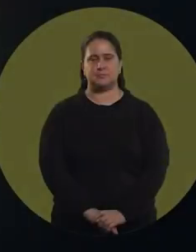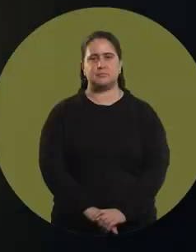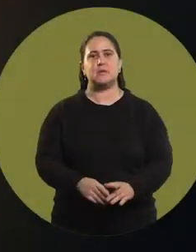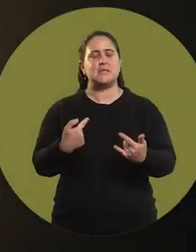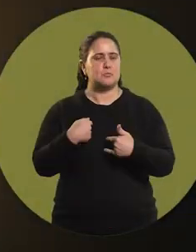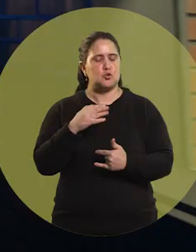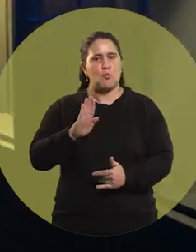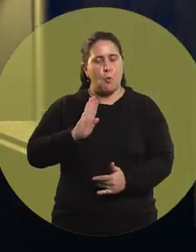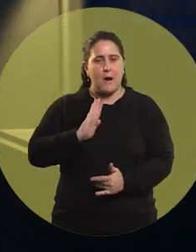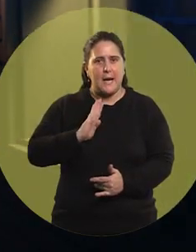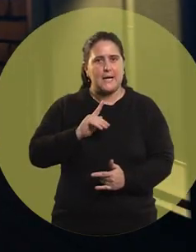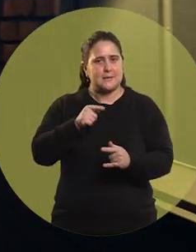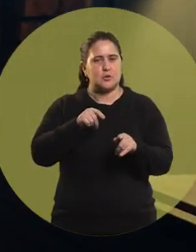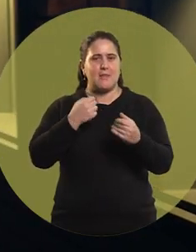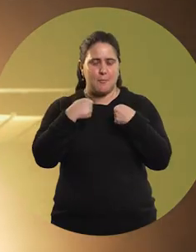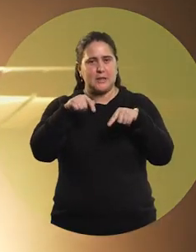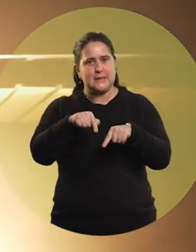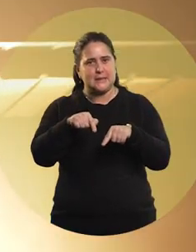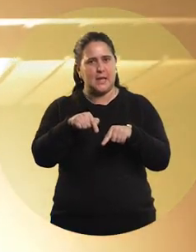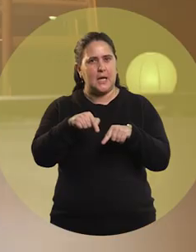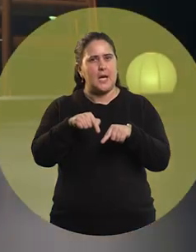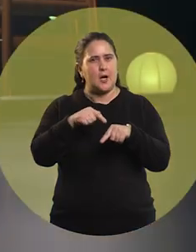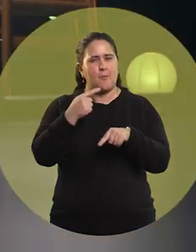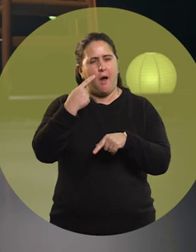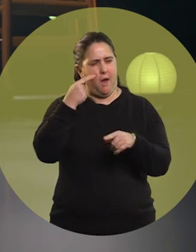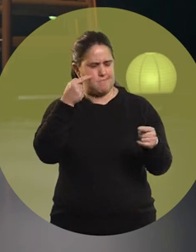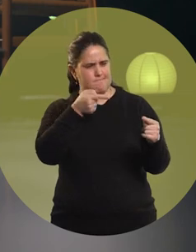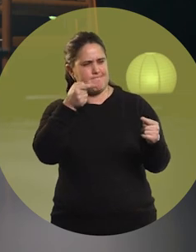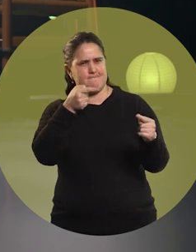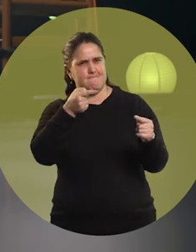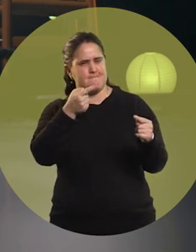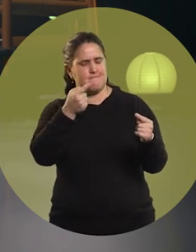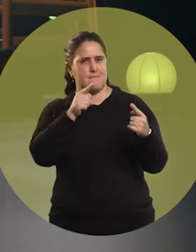Due to being a woman, there are a lot of prejudices that you have to face in this sport.